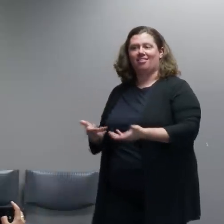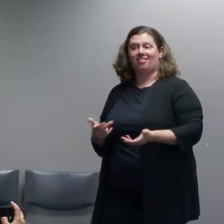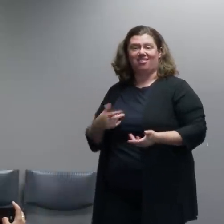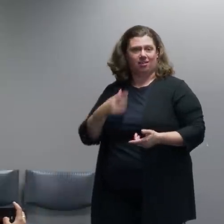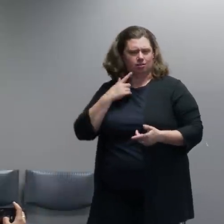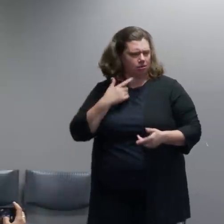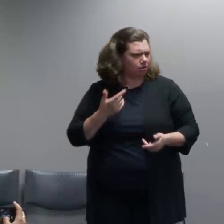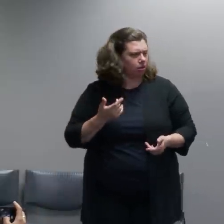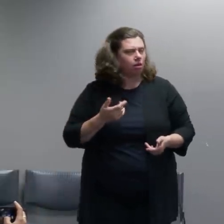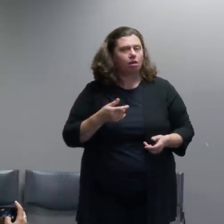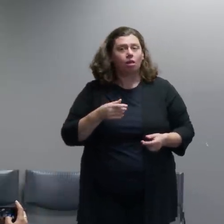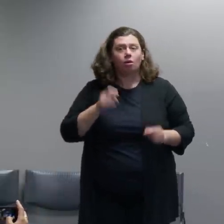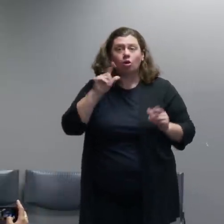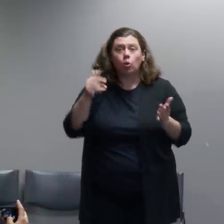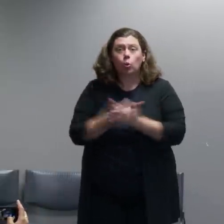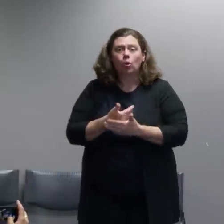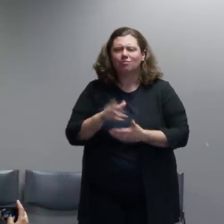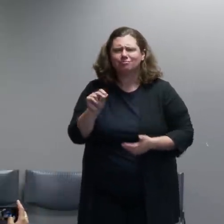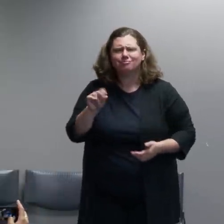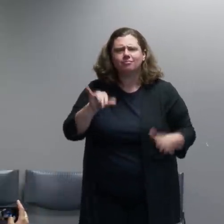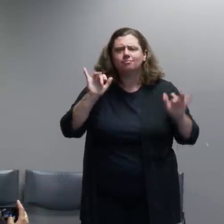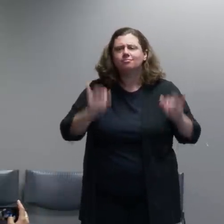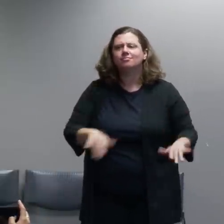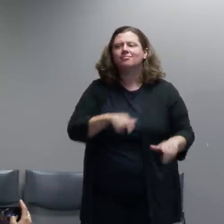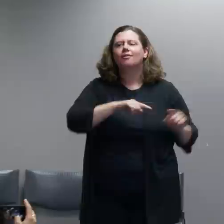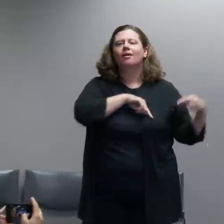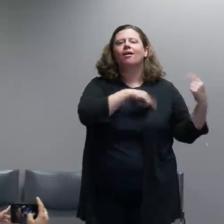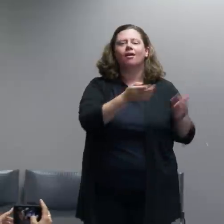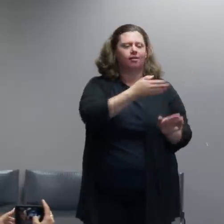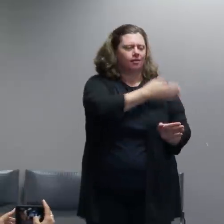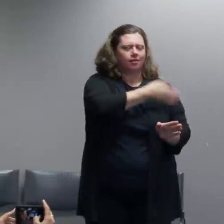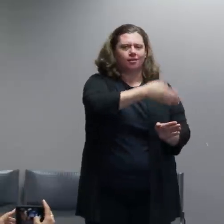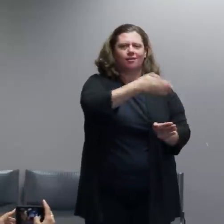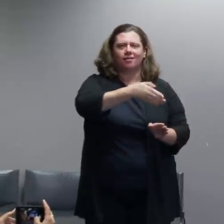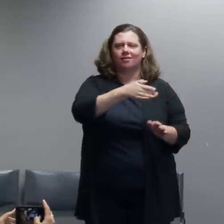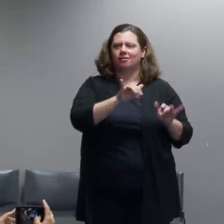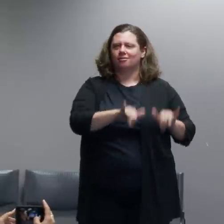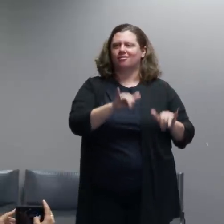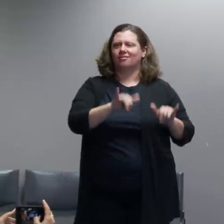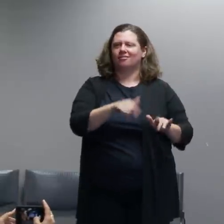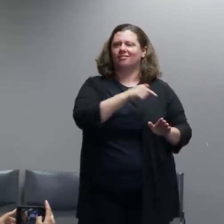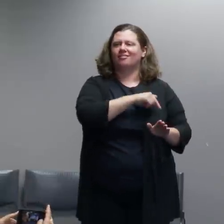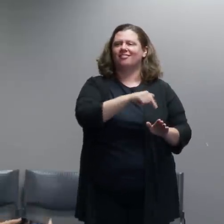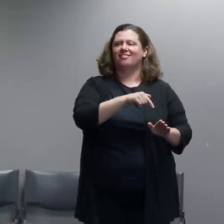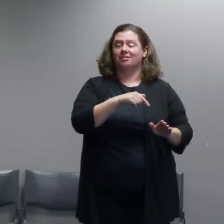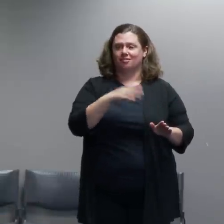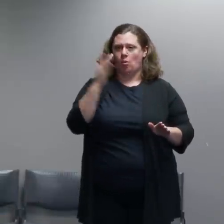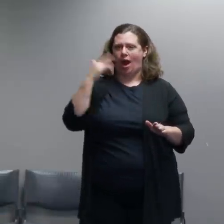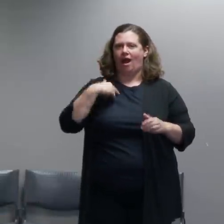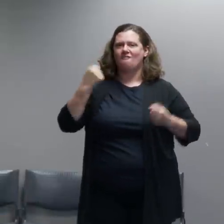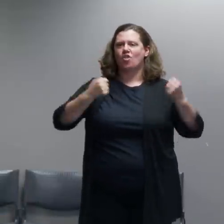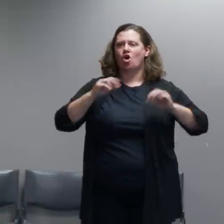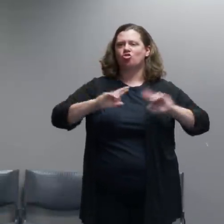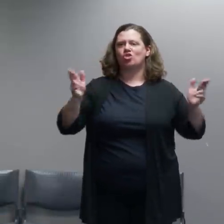long time but that's one of the reasons why I think you see this happen so much on the Sheriff's Office side of the building.